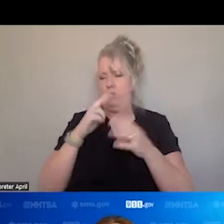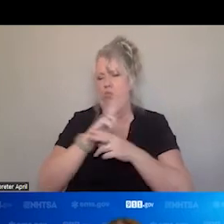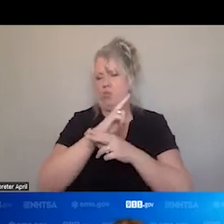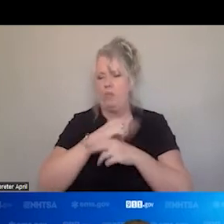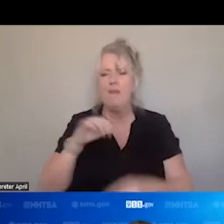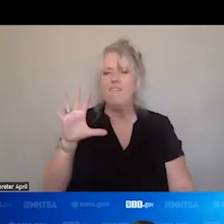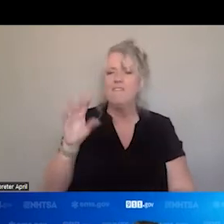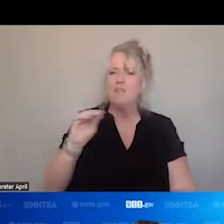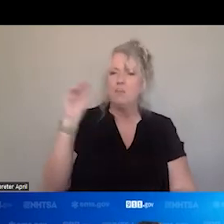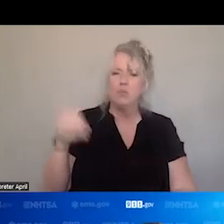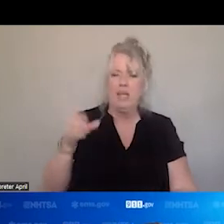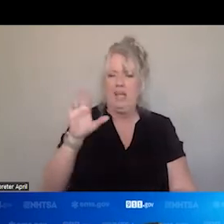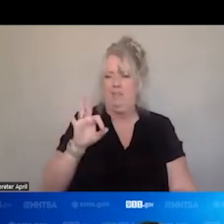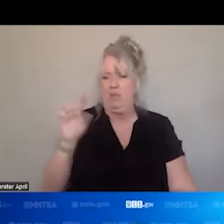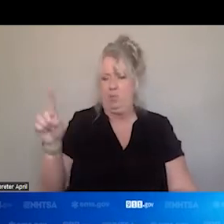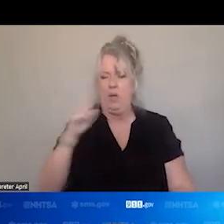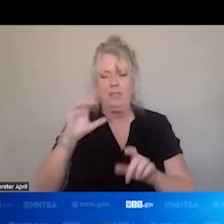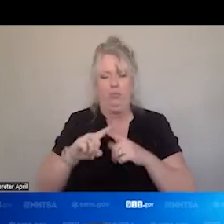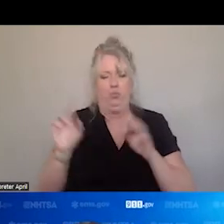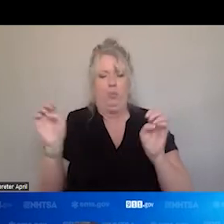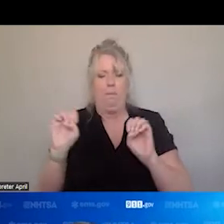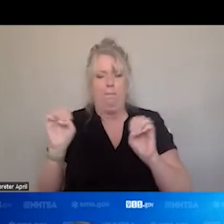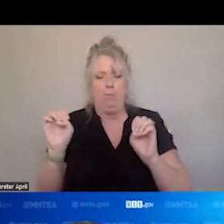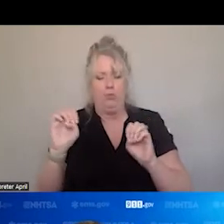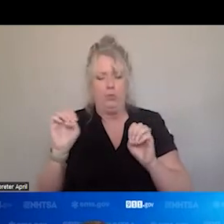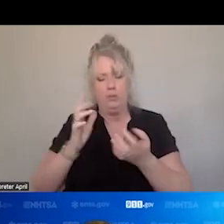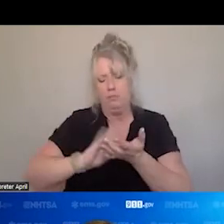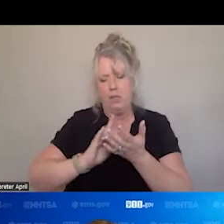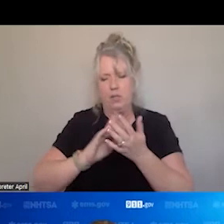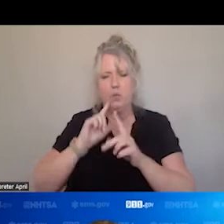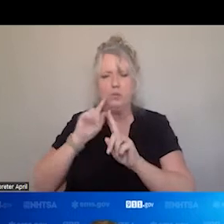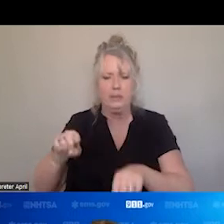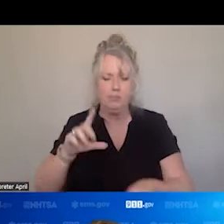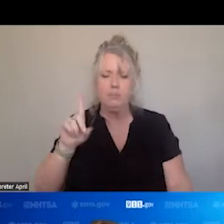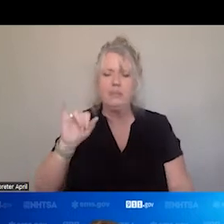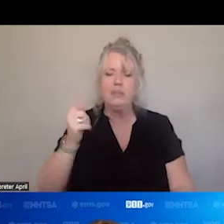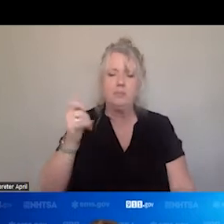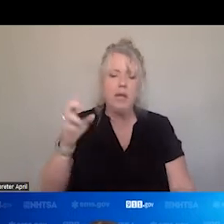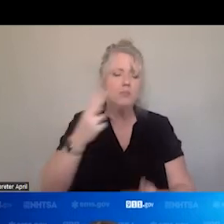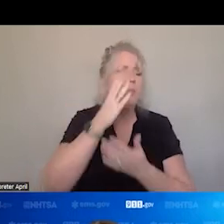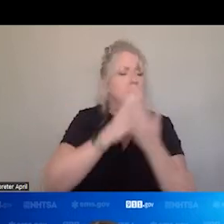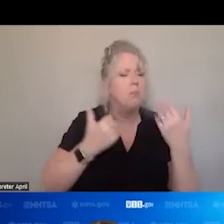OF THE 911 CENTERS DO EMERGENCY MEDICAL DISPATCH, EVERY CENTER HAS PROTOCOL OR PROCEDURE THAT THEY